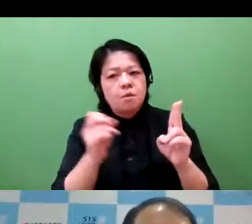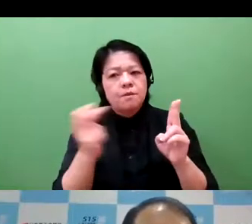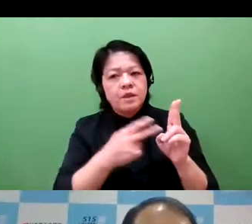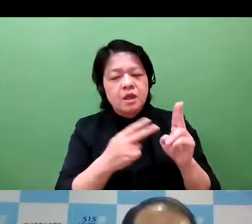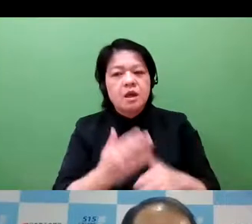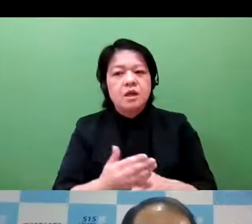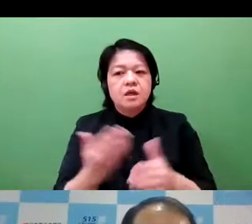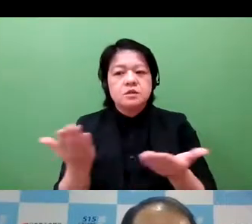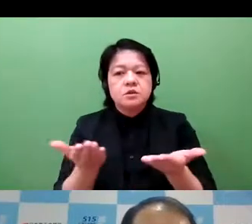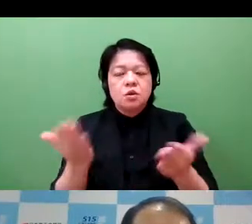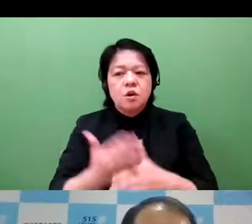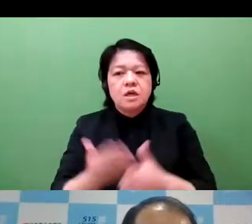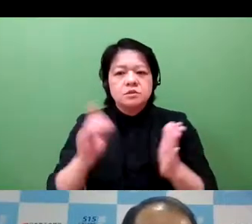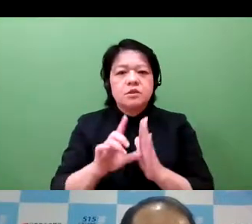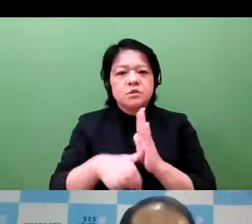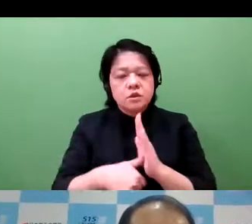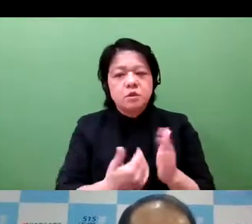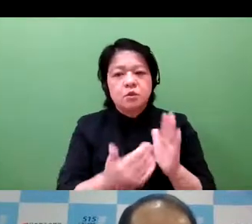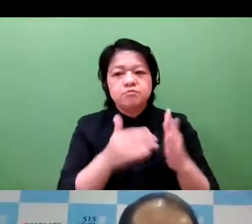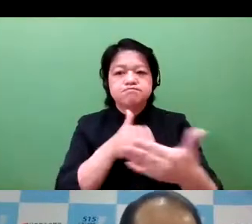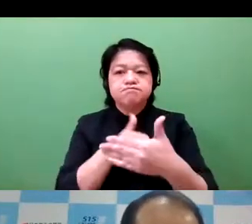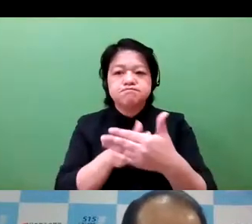as startup companies.